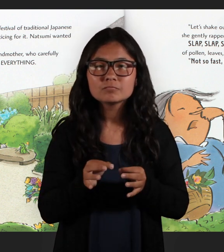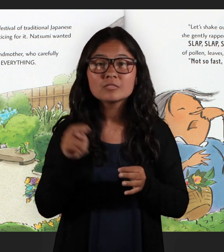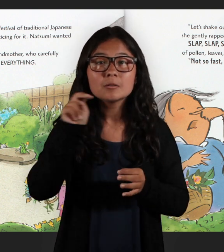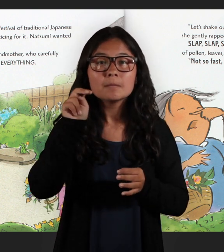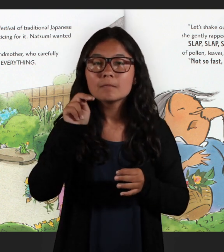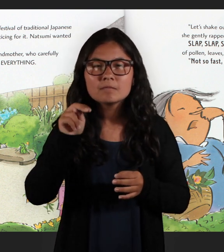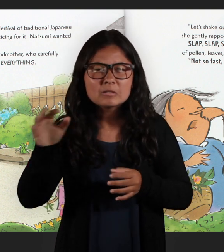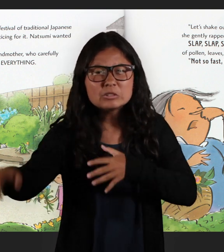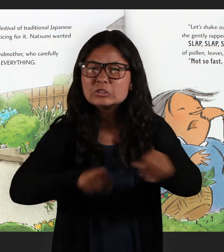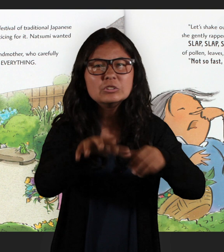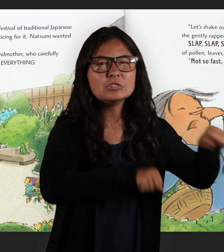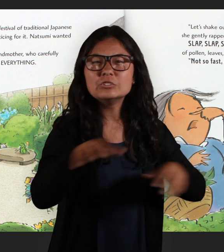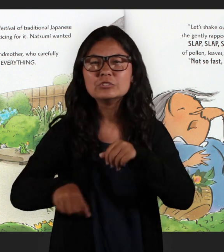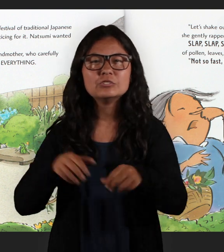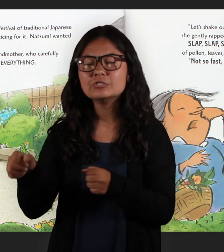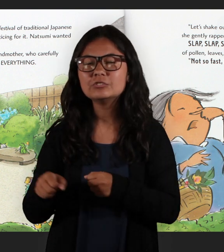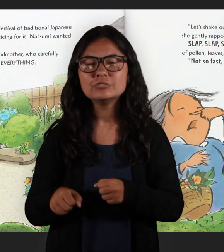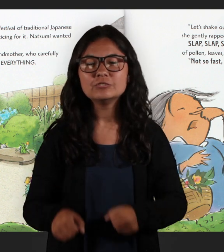Natsumi picked EVERYTHING.